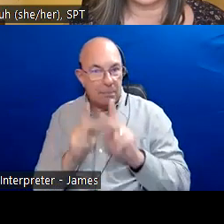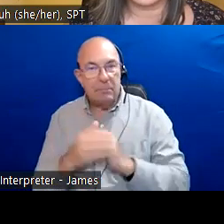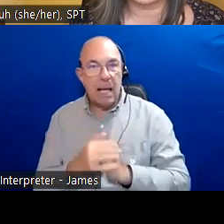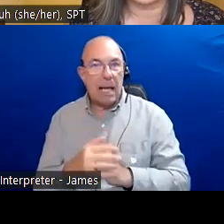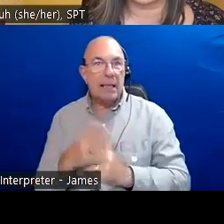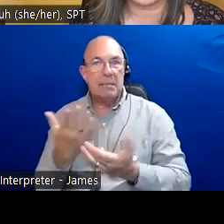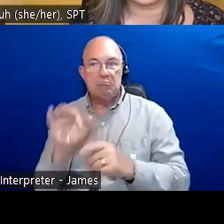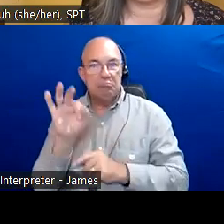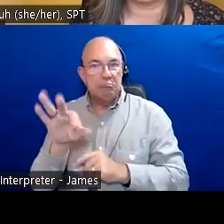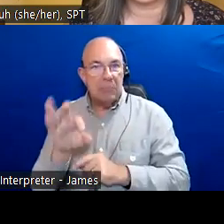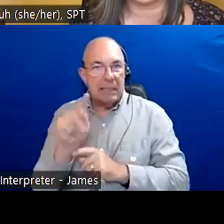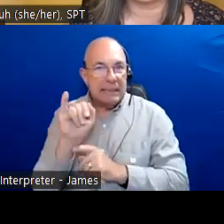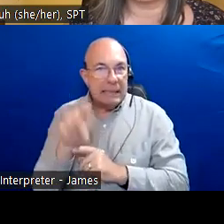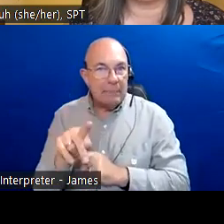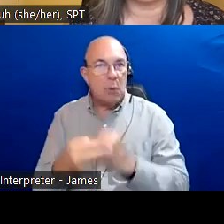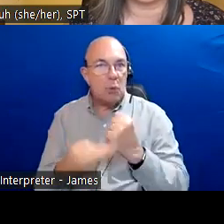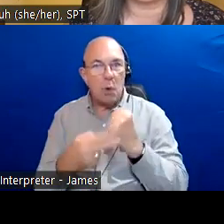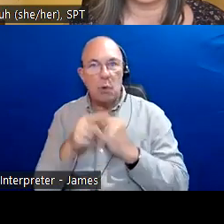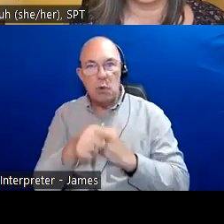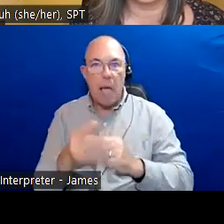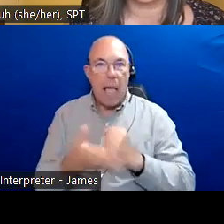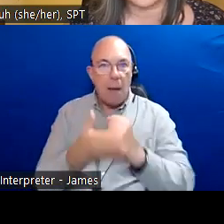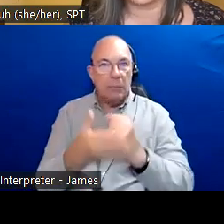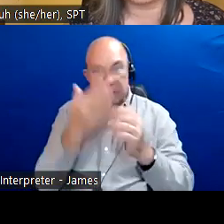This land is also part of the Dish with One Spoon treaty, an agreement between the